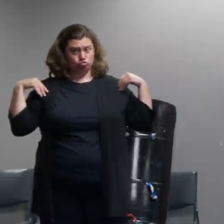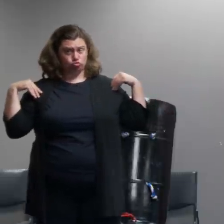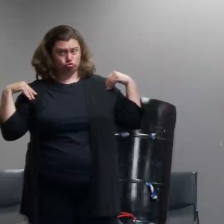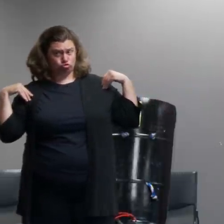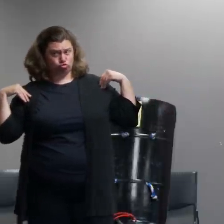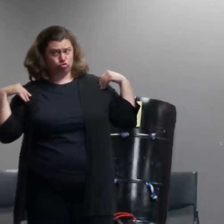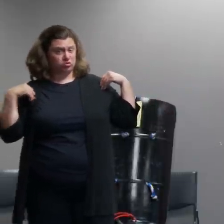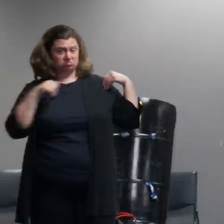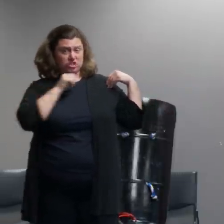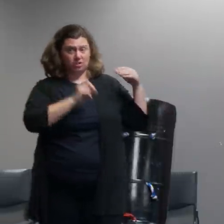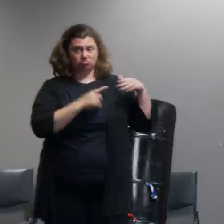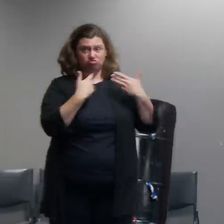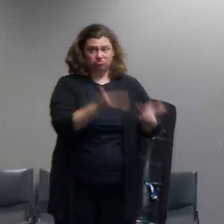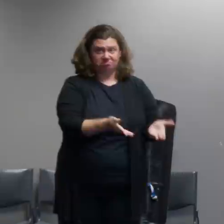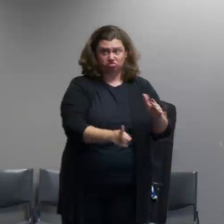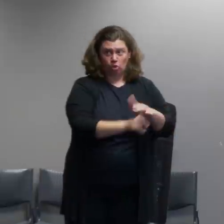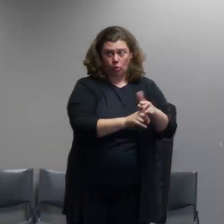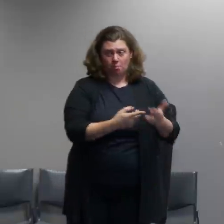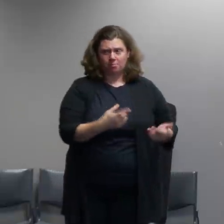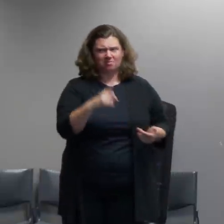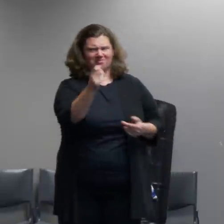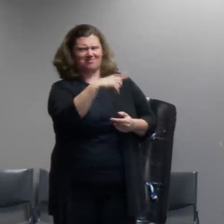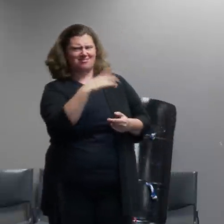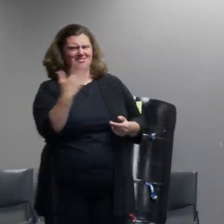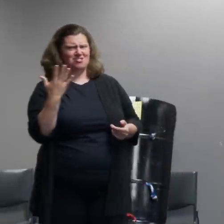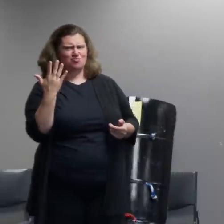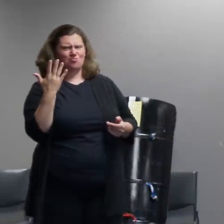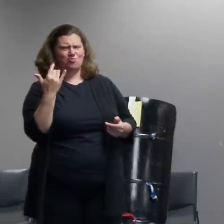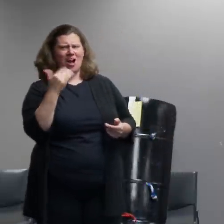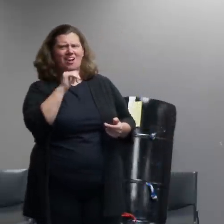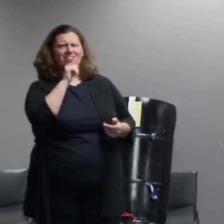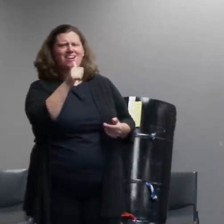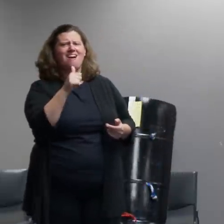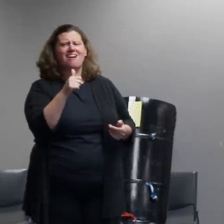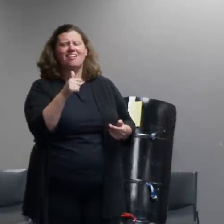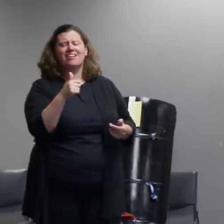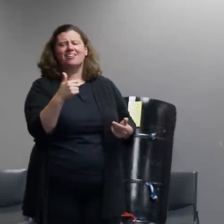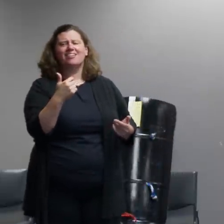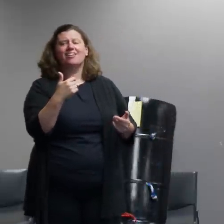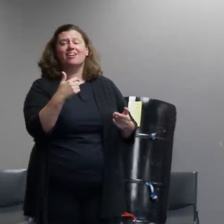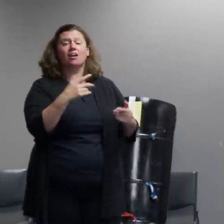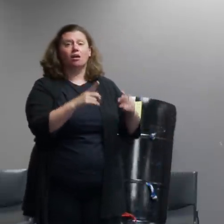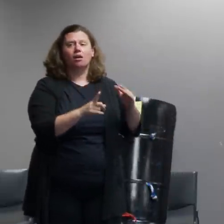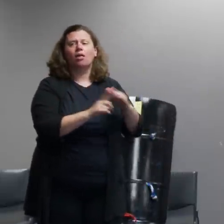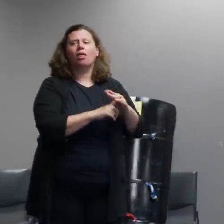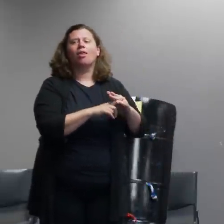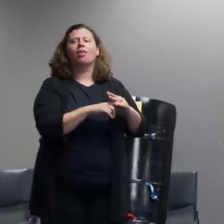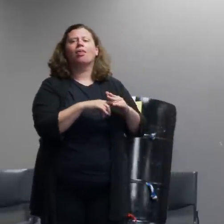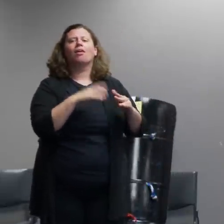why isn't that the standard procedure why not wait for something bad to happen before you have police in riot gear confronting